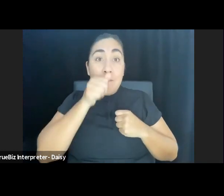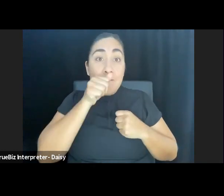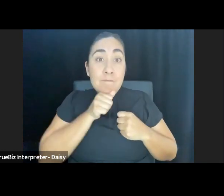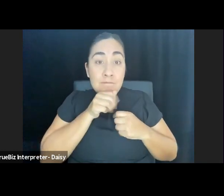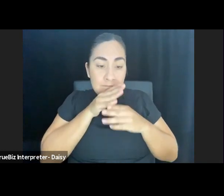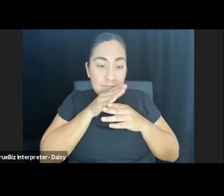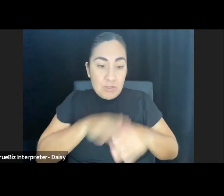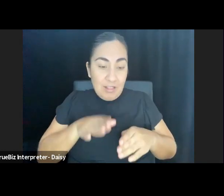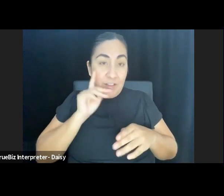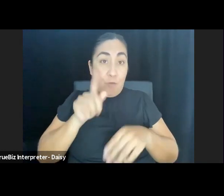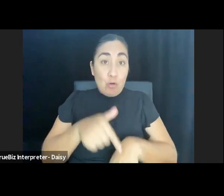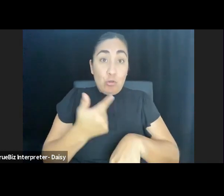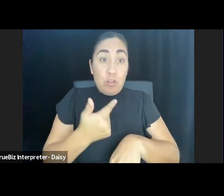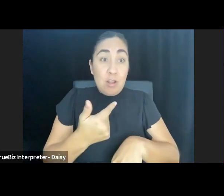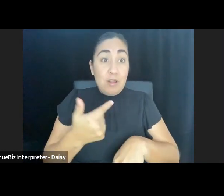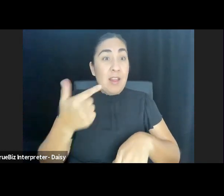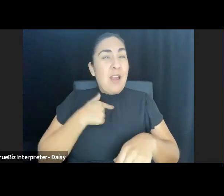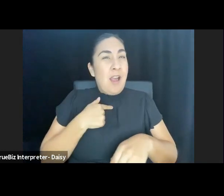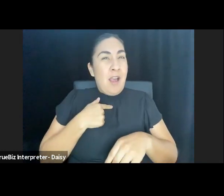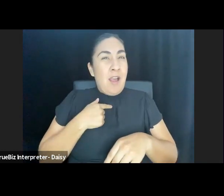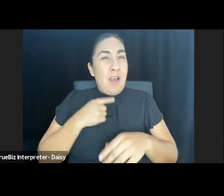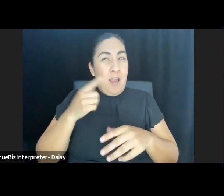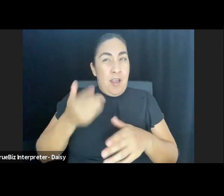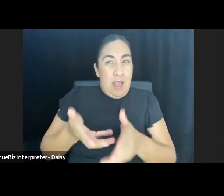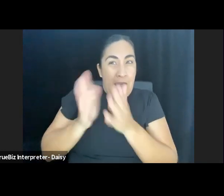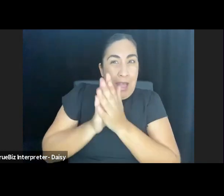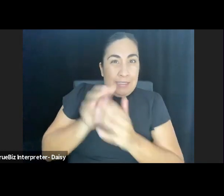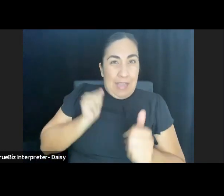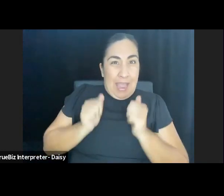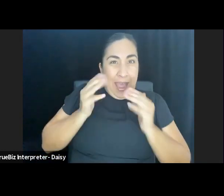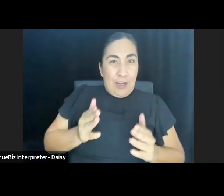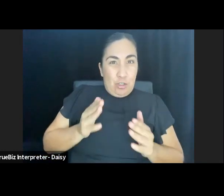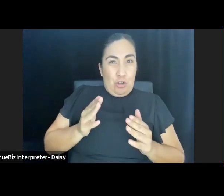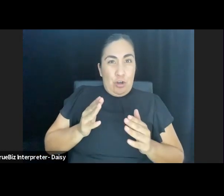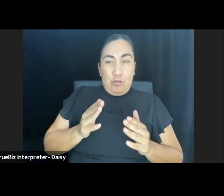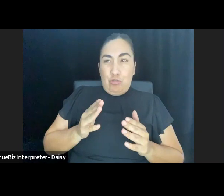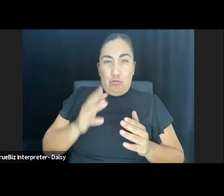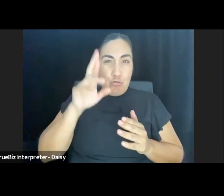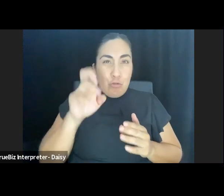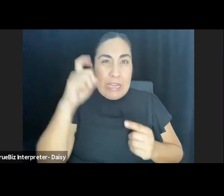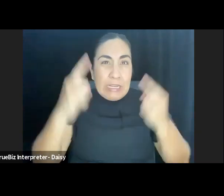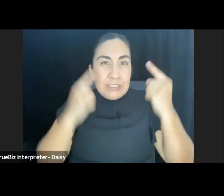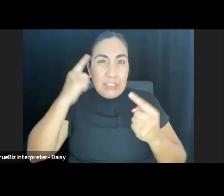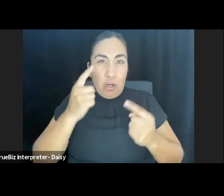I deploy the phrase whenever I'm asking an actor to reconsider the impulse to yell or scream their lines